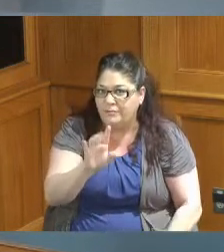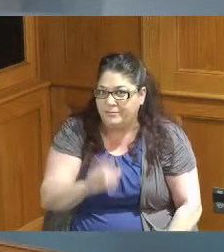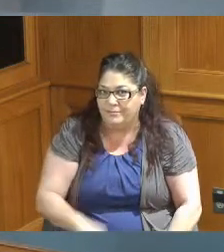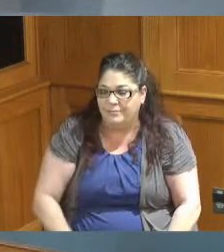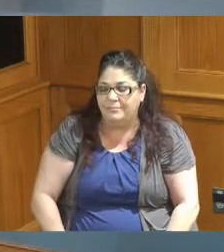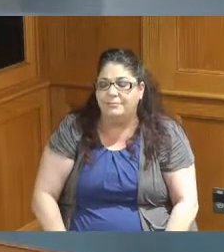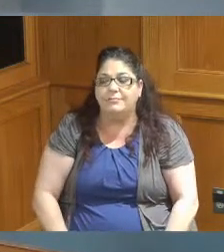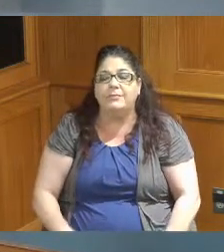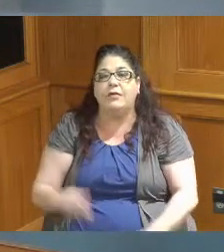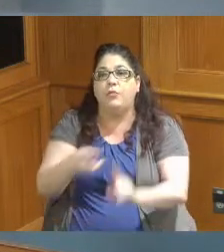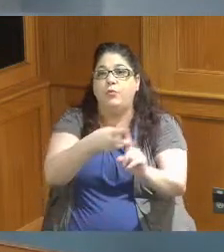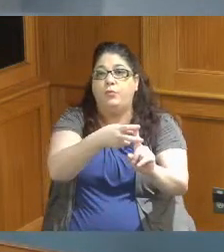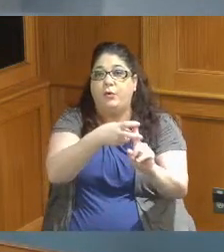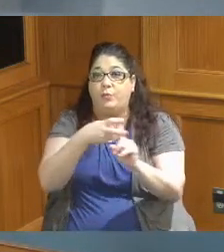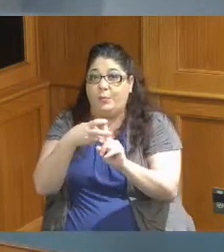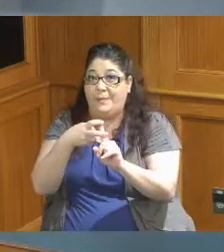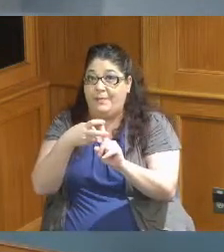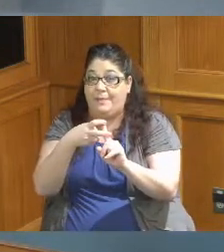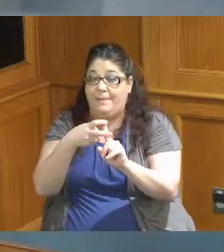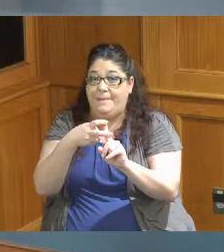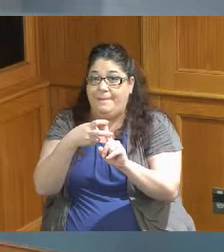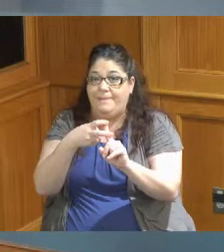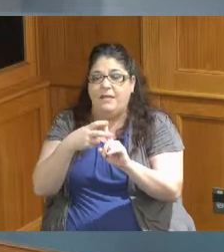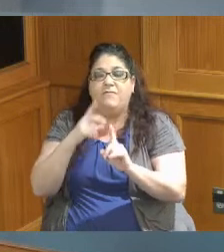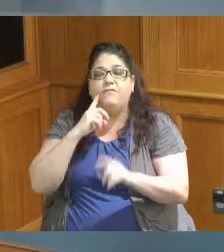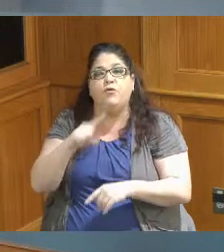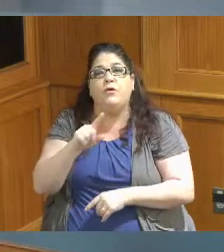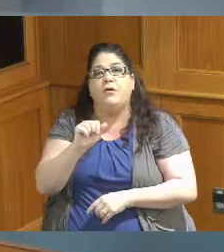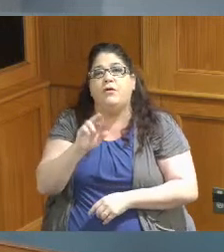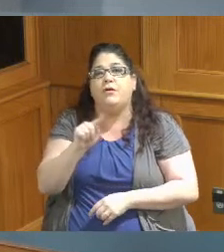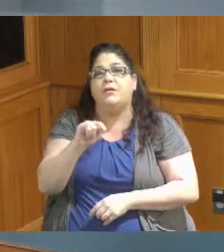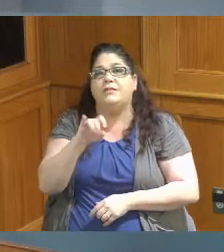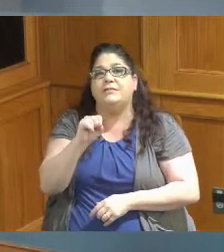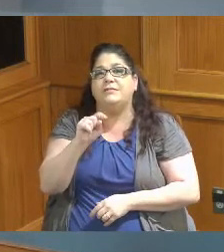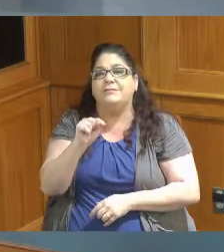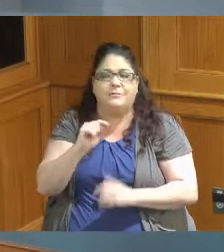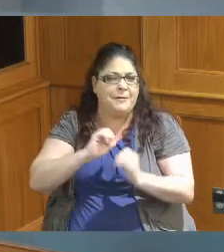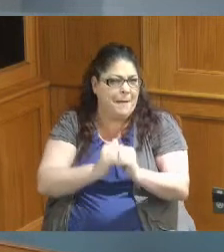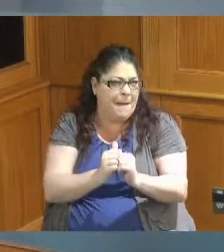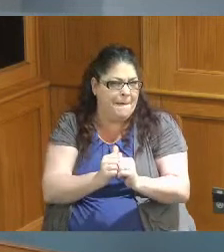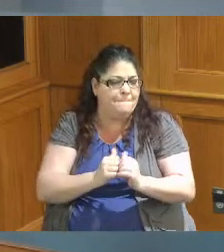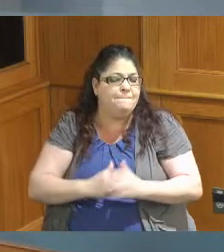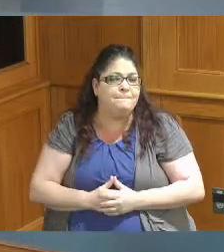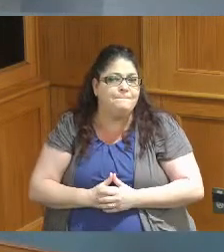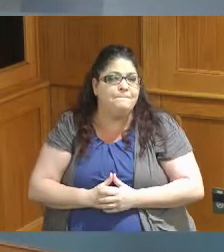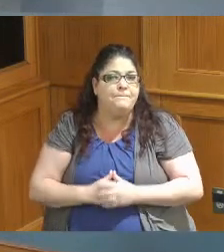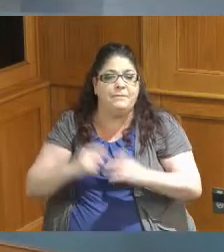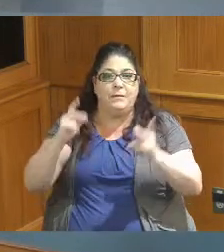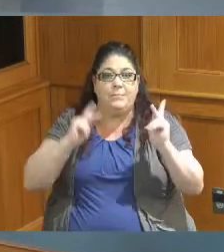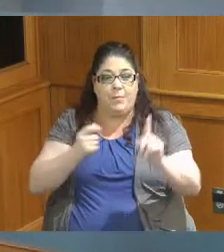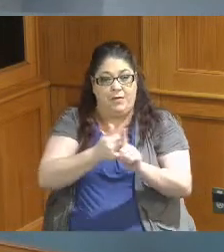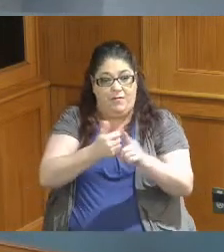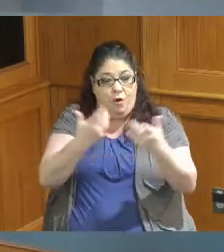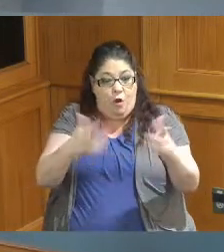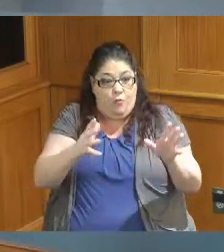recruitment of artists how do you are these folks that are already your artists are we talking about